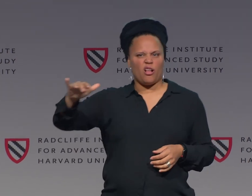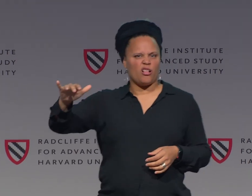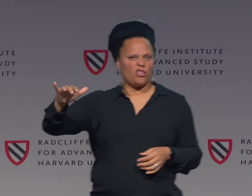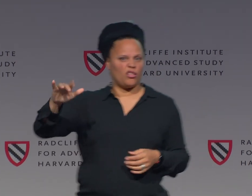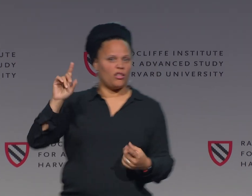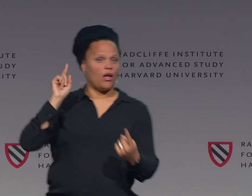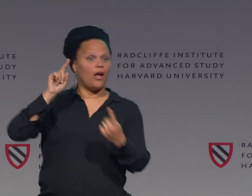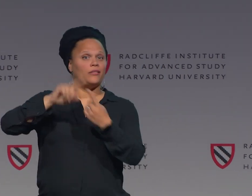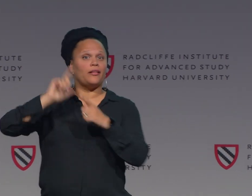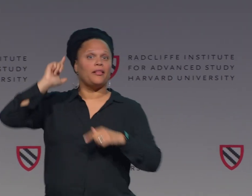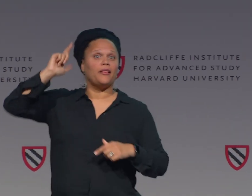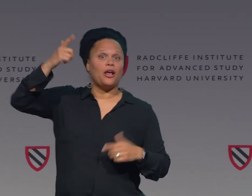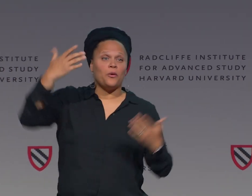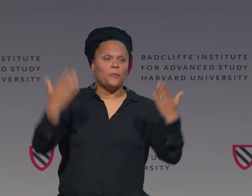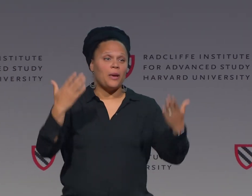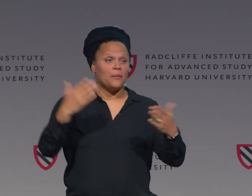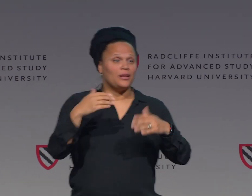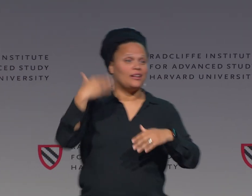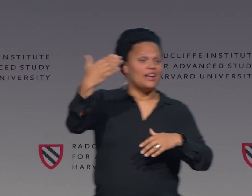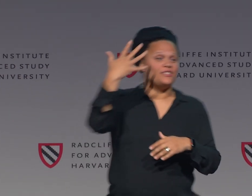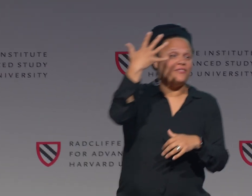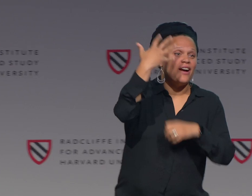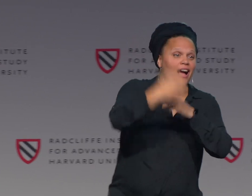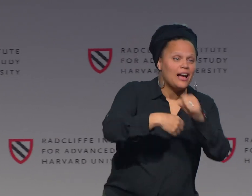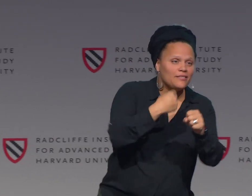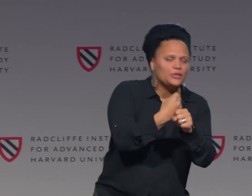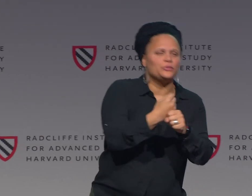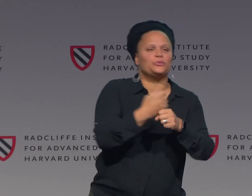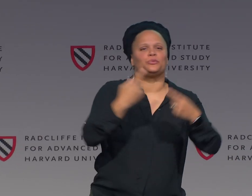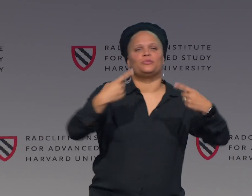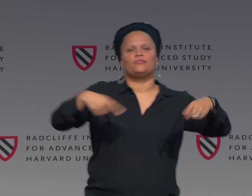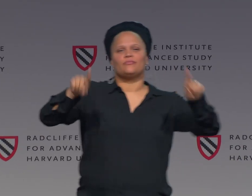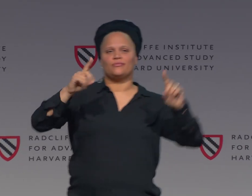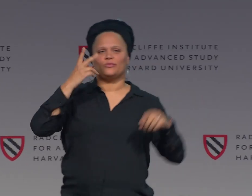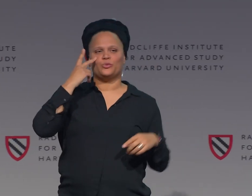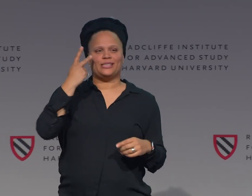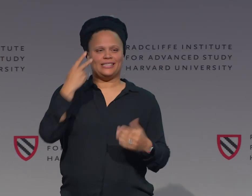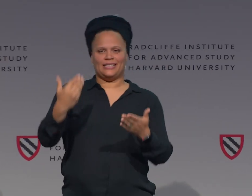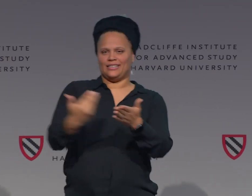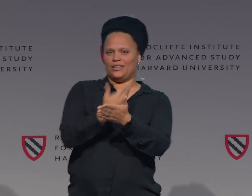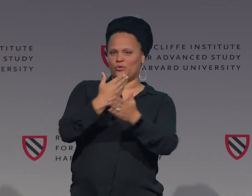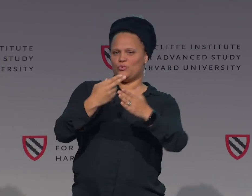or, just for short, the acronym NB, as in American Sign Language, we'll just use that short.